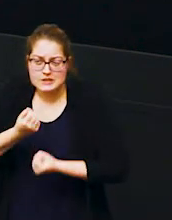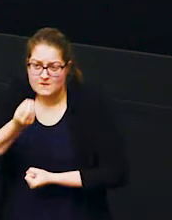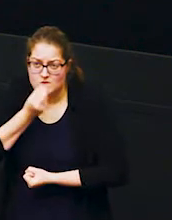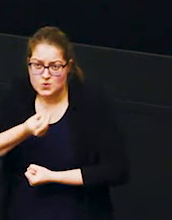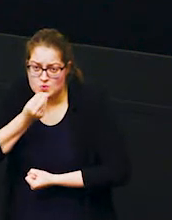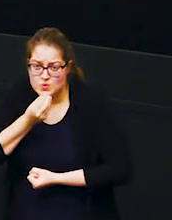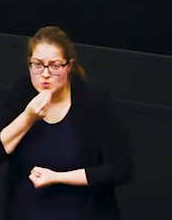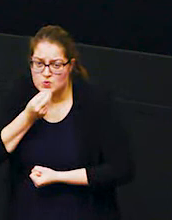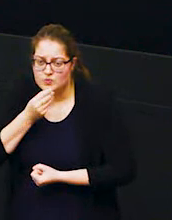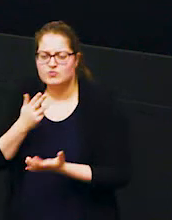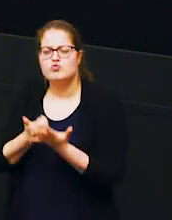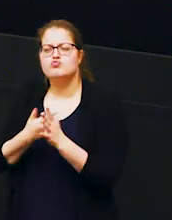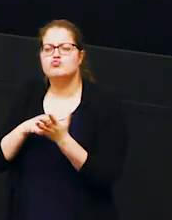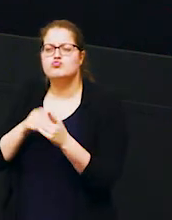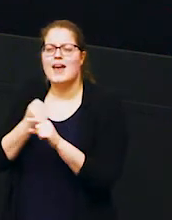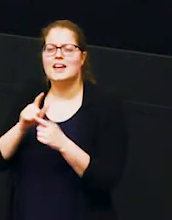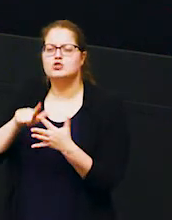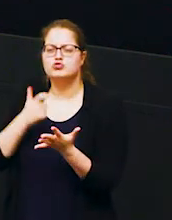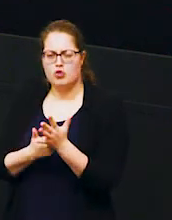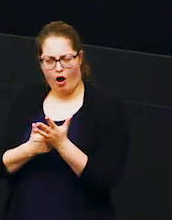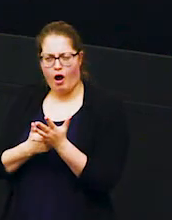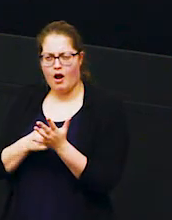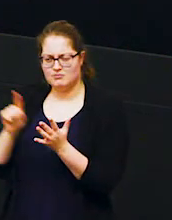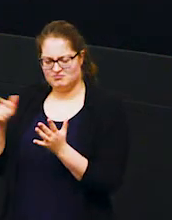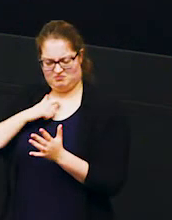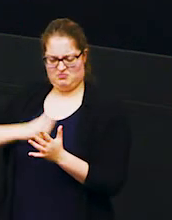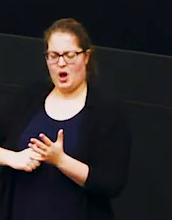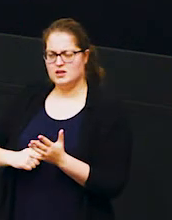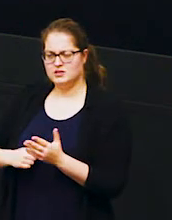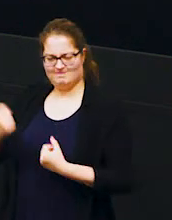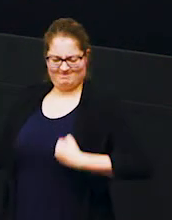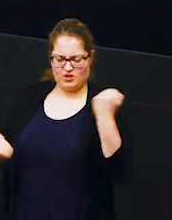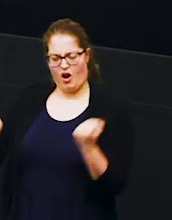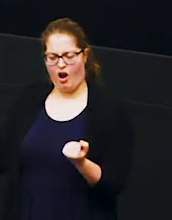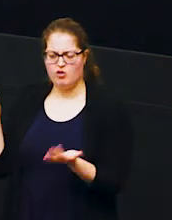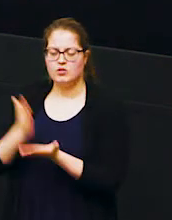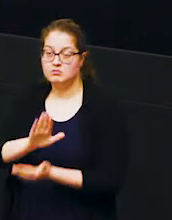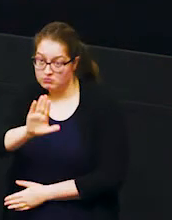the rangers show up they come in their land rover like this and they say stop ngani and